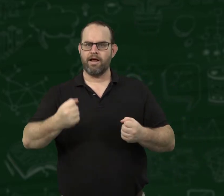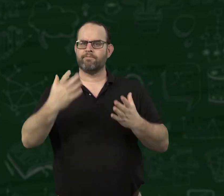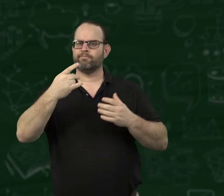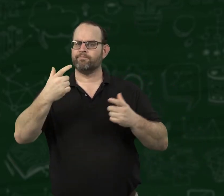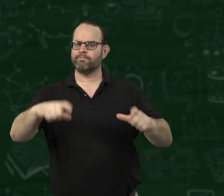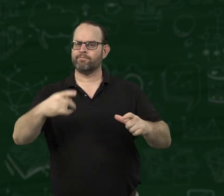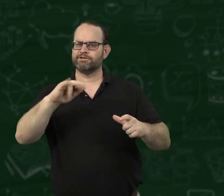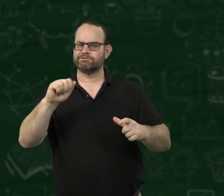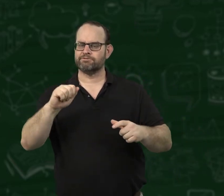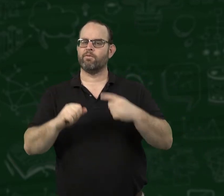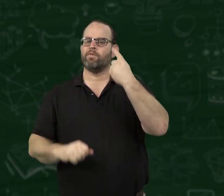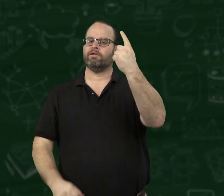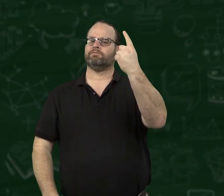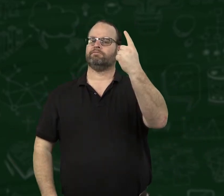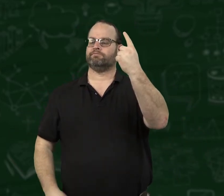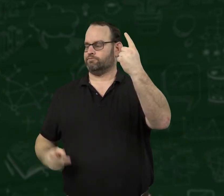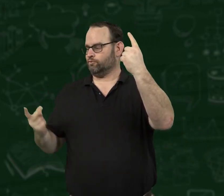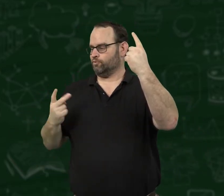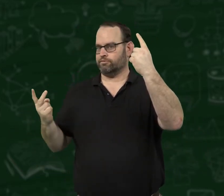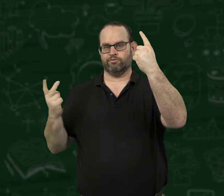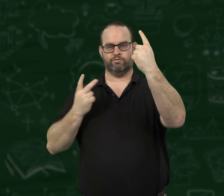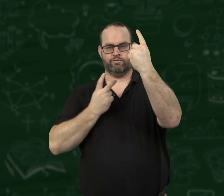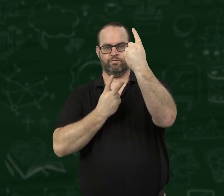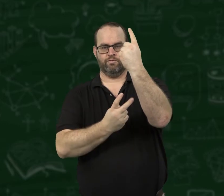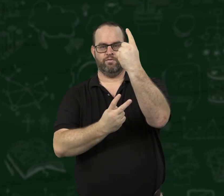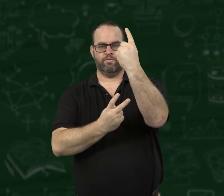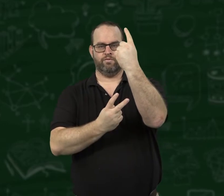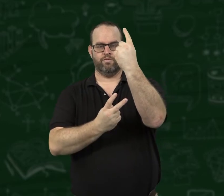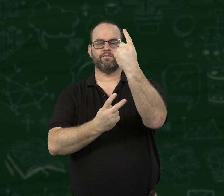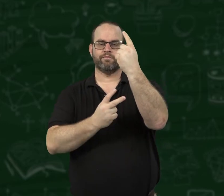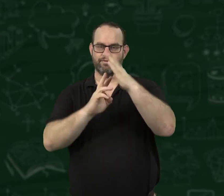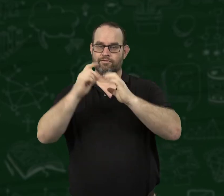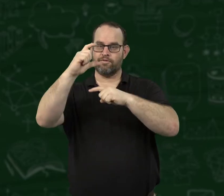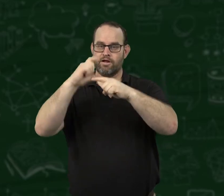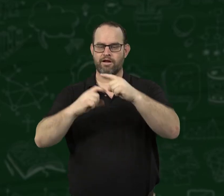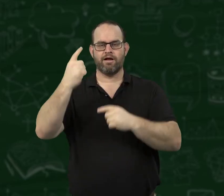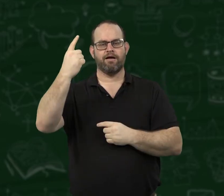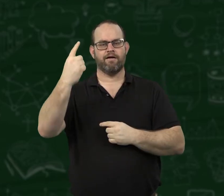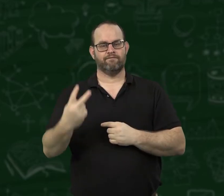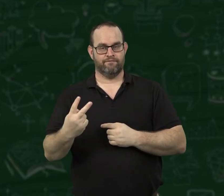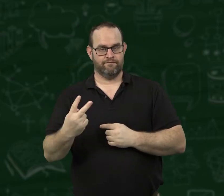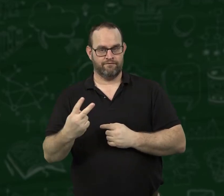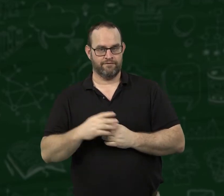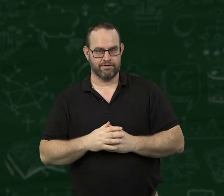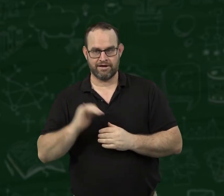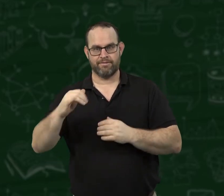The 1 pizza is the numerator and the 2 people are the denominator, this fraction is represented as 1/2 (half).